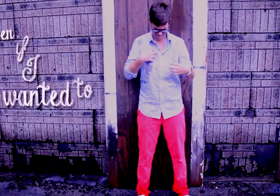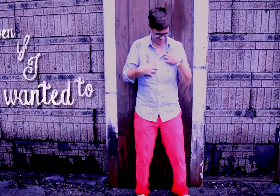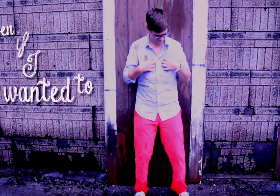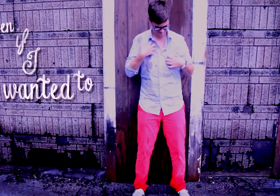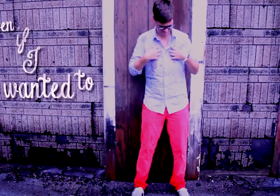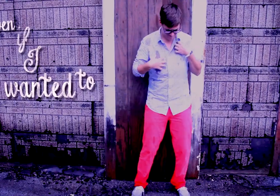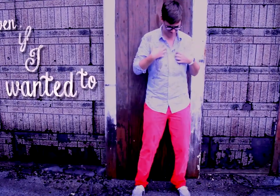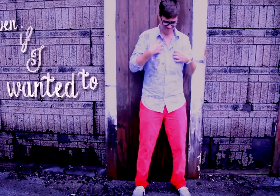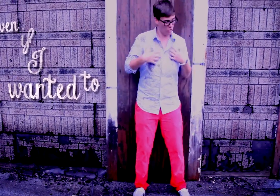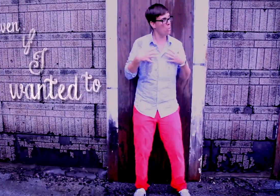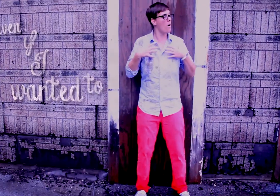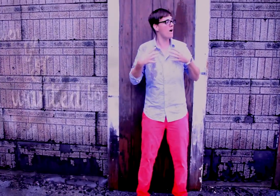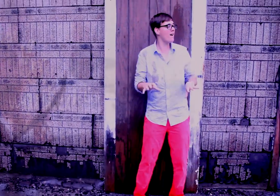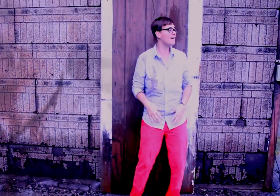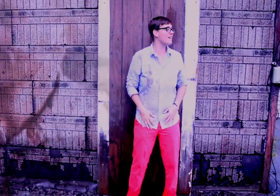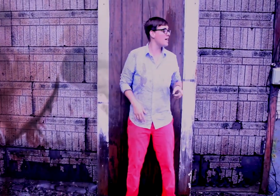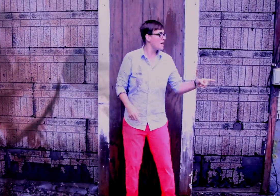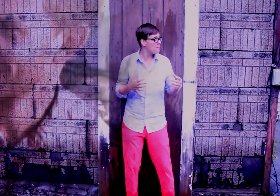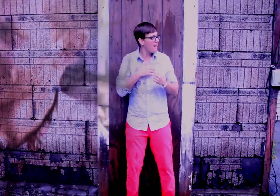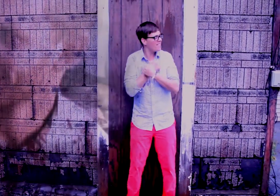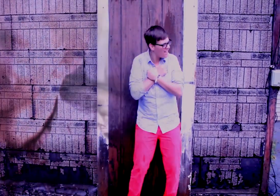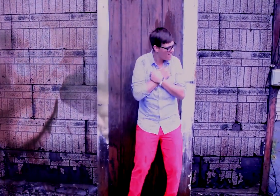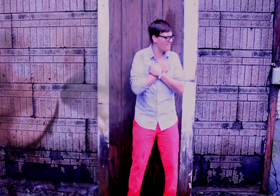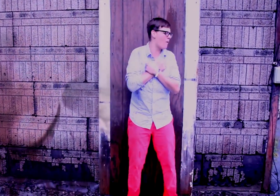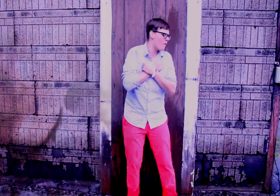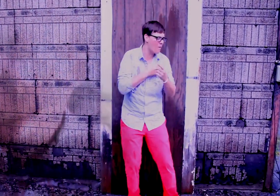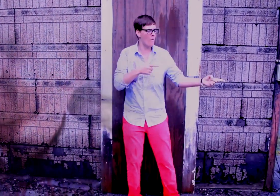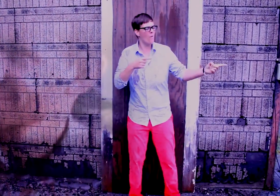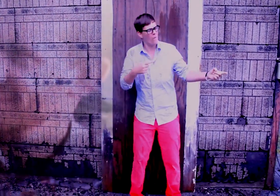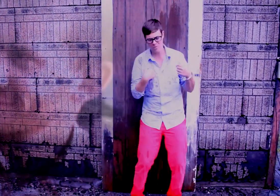My love My love My love